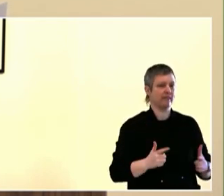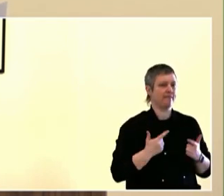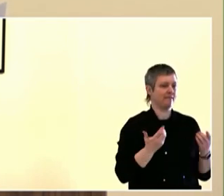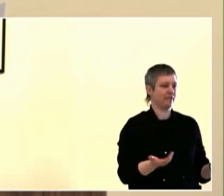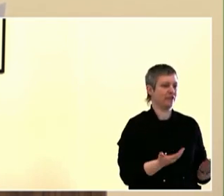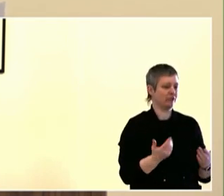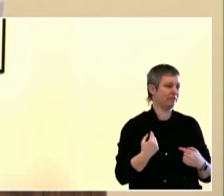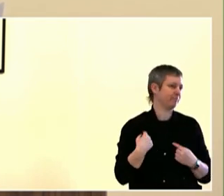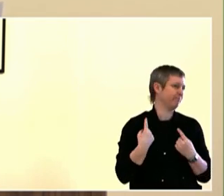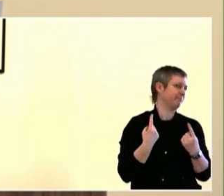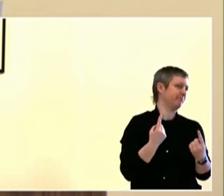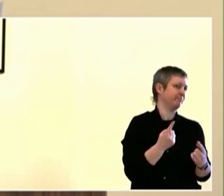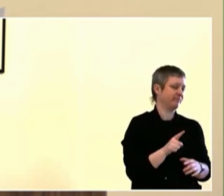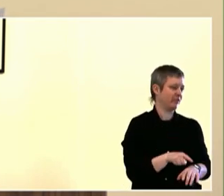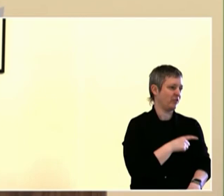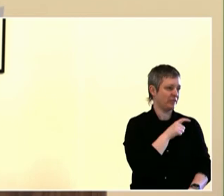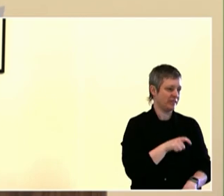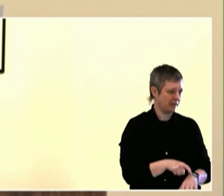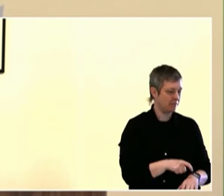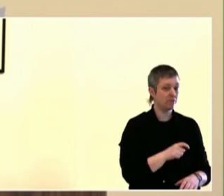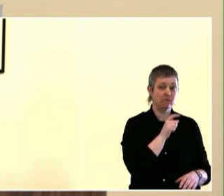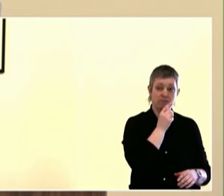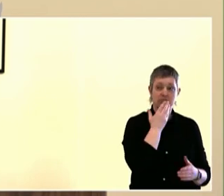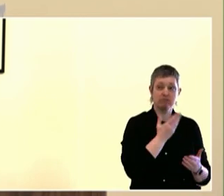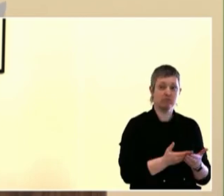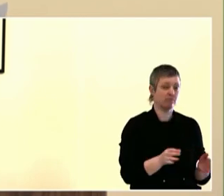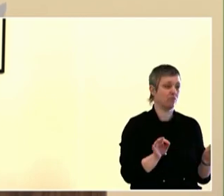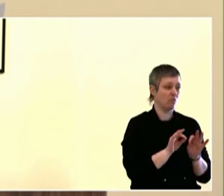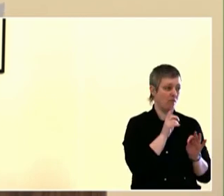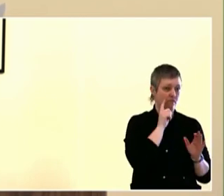We owe our ancestral people for